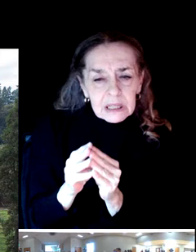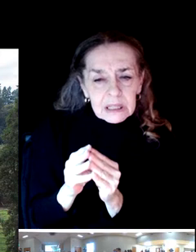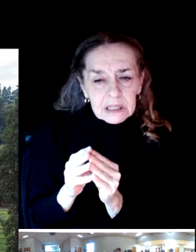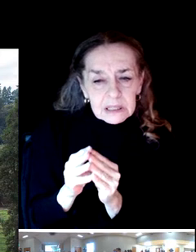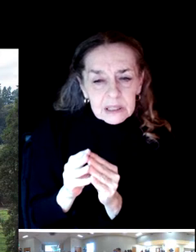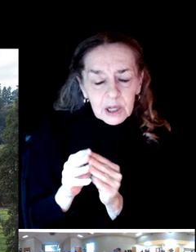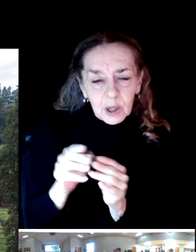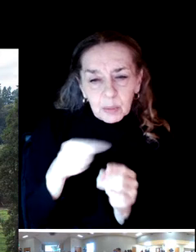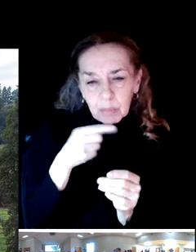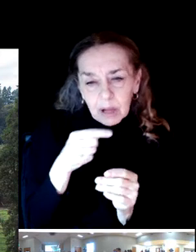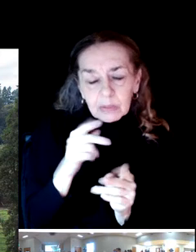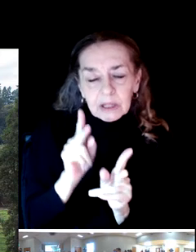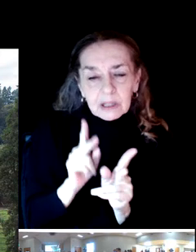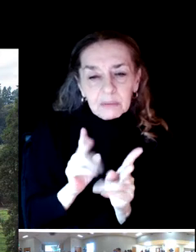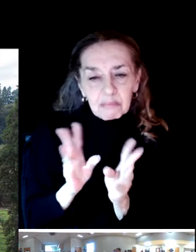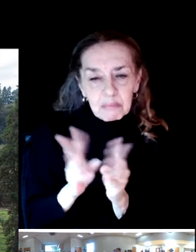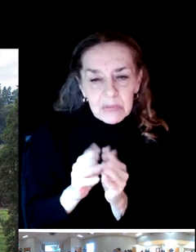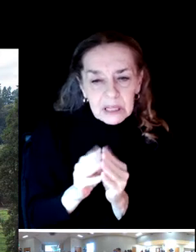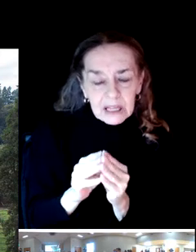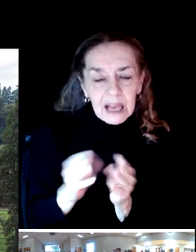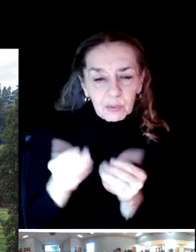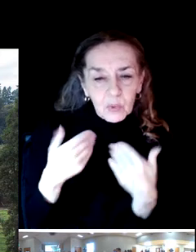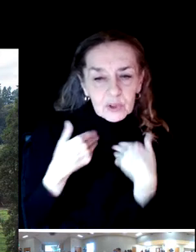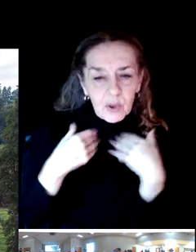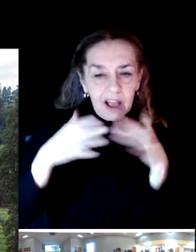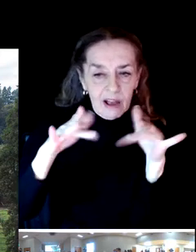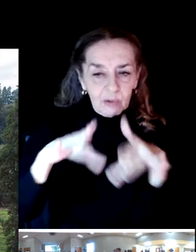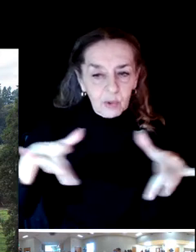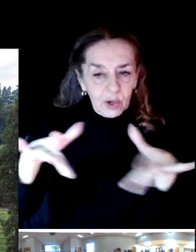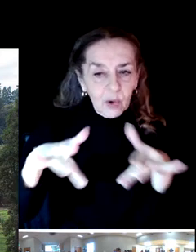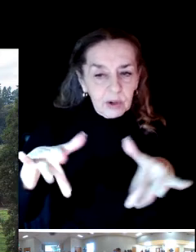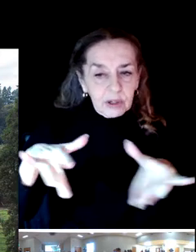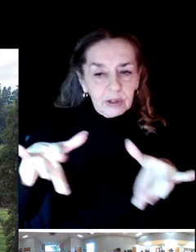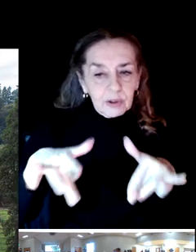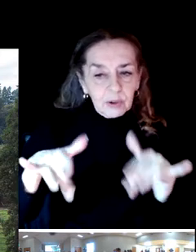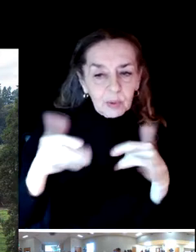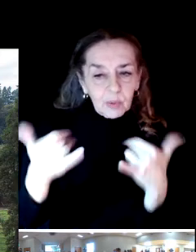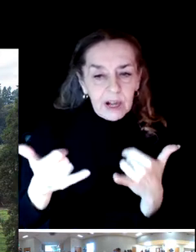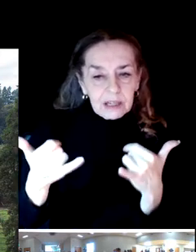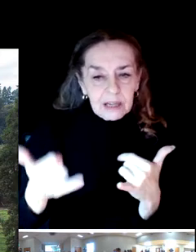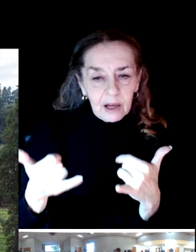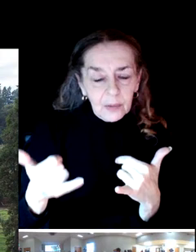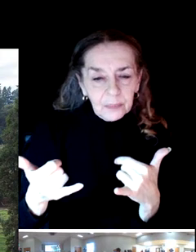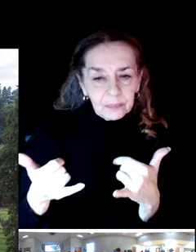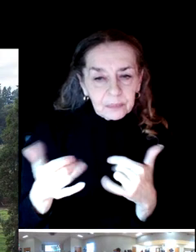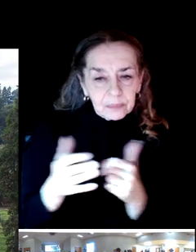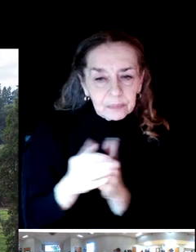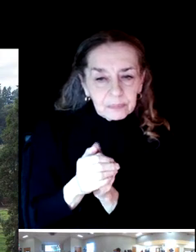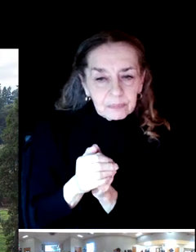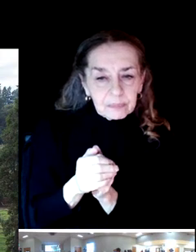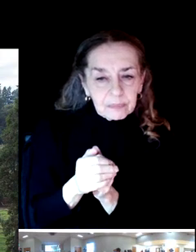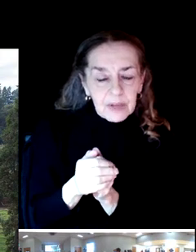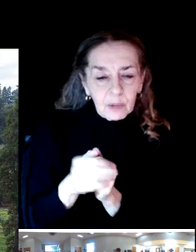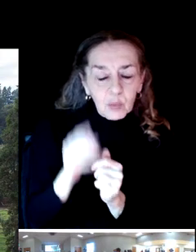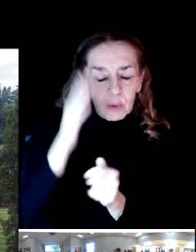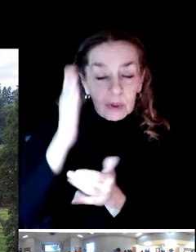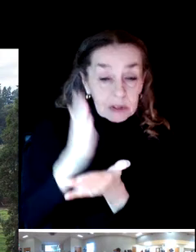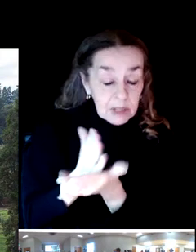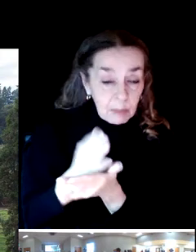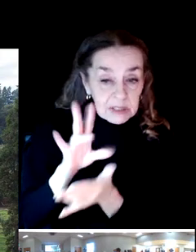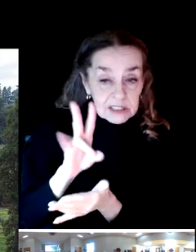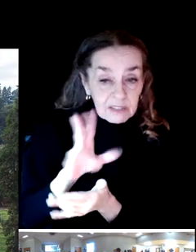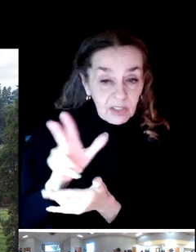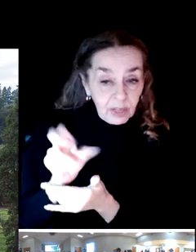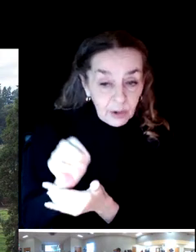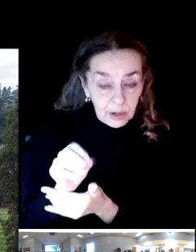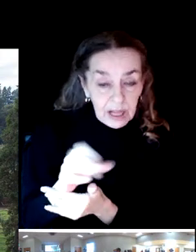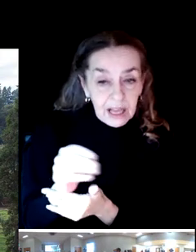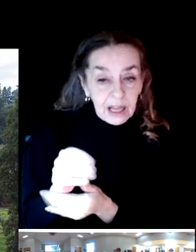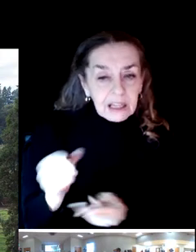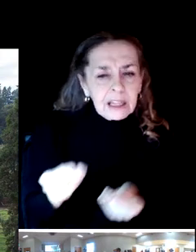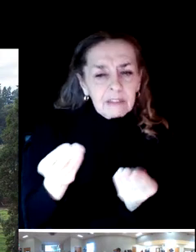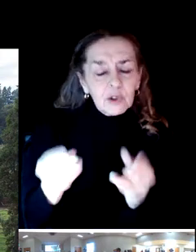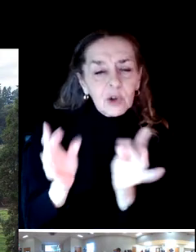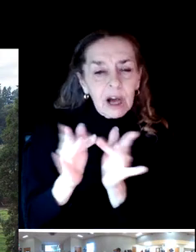And we'll give you the contact information of our project team if you have any other